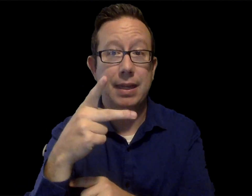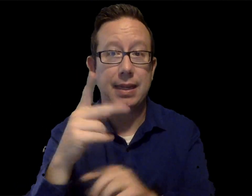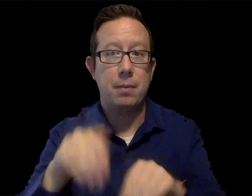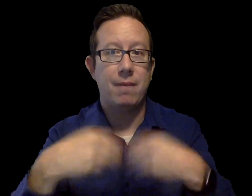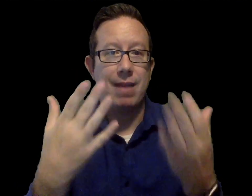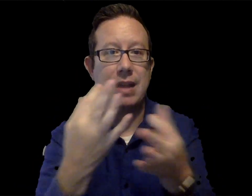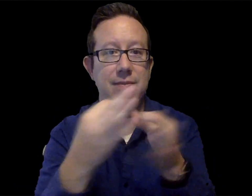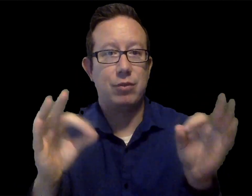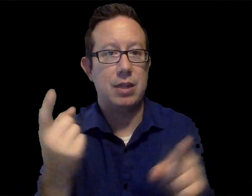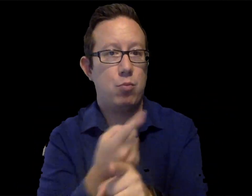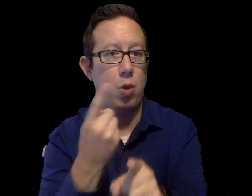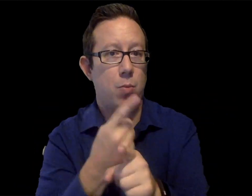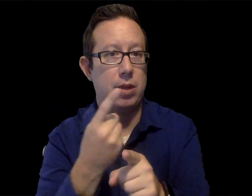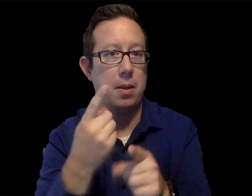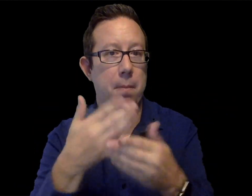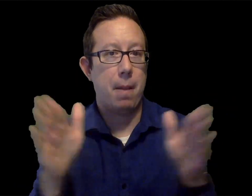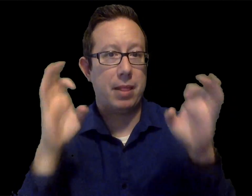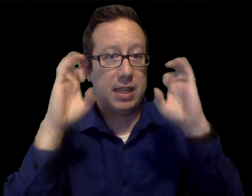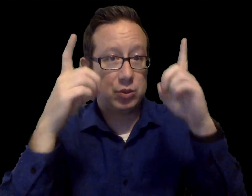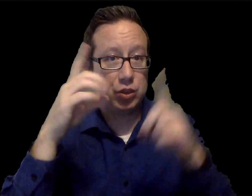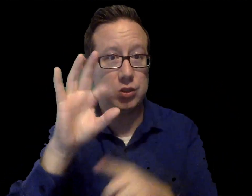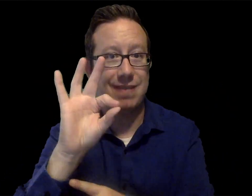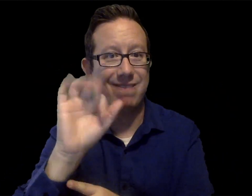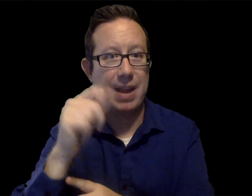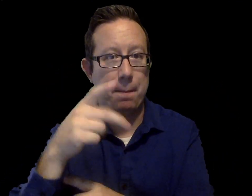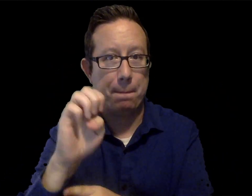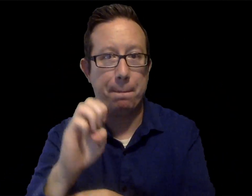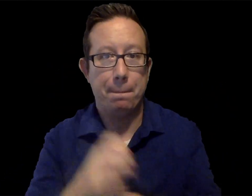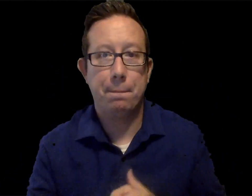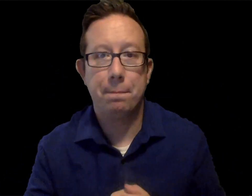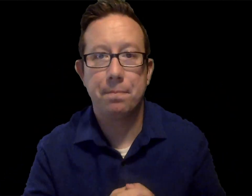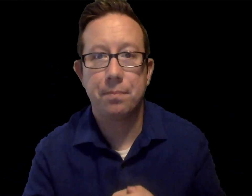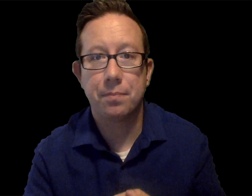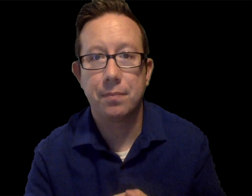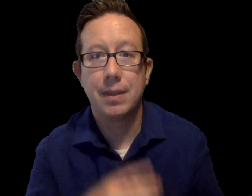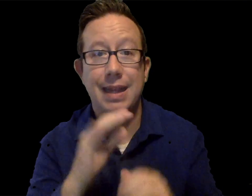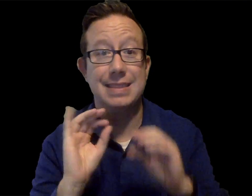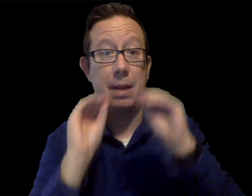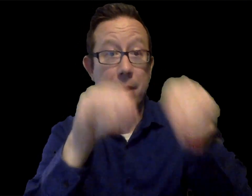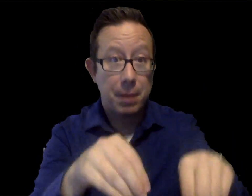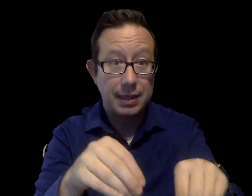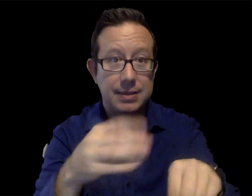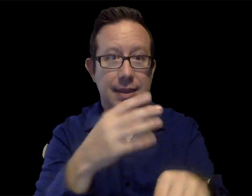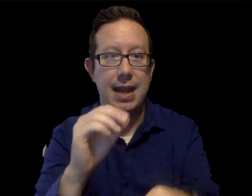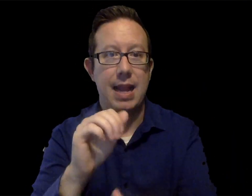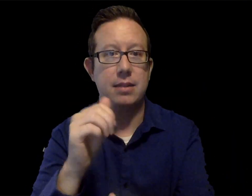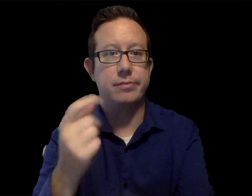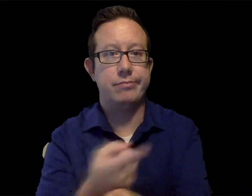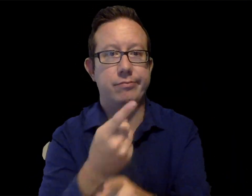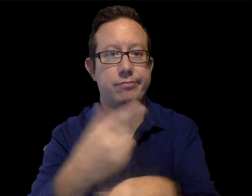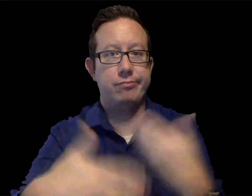with you in making sure that your child’s IEP provides a Free and Appropriate Public Education